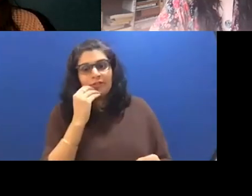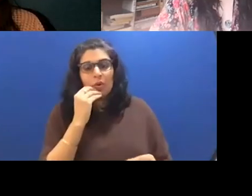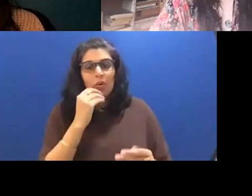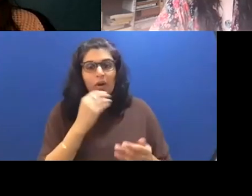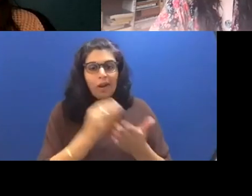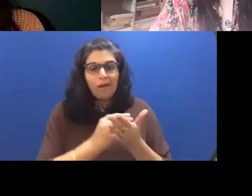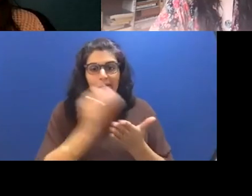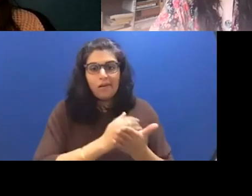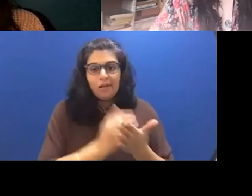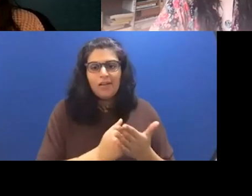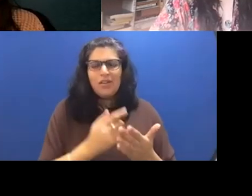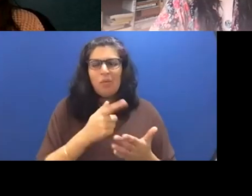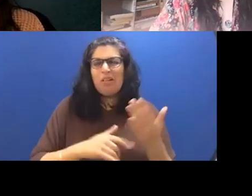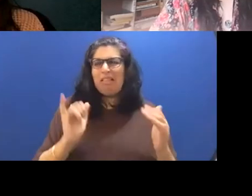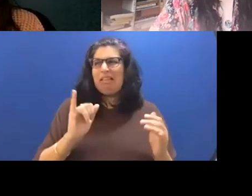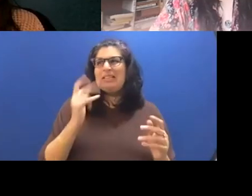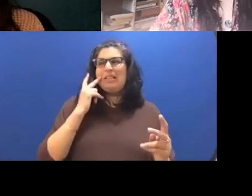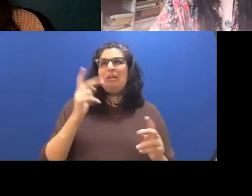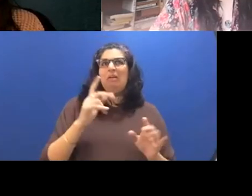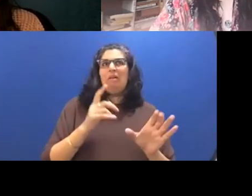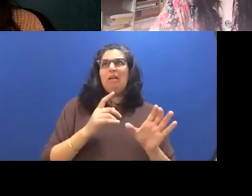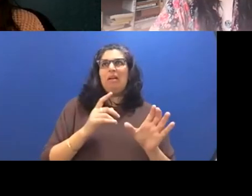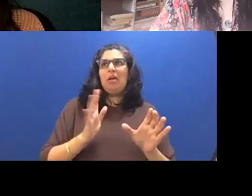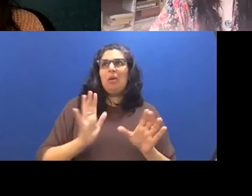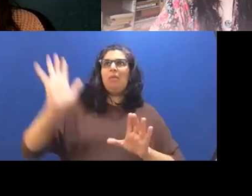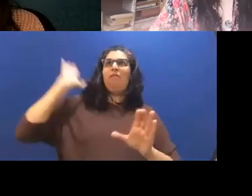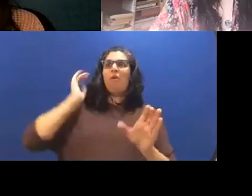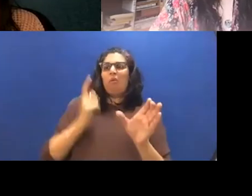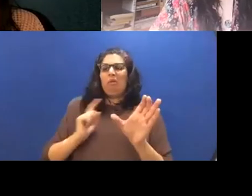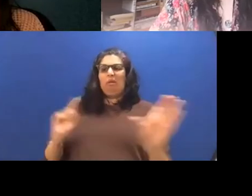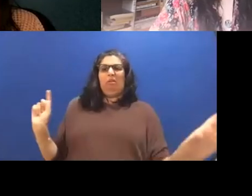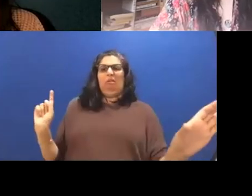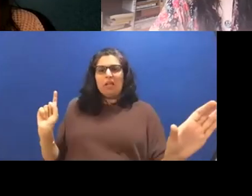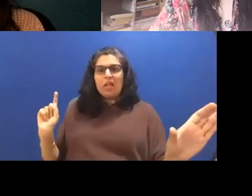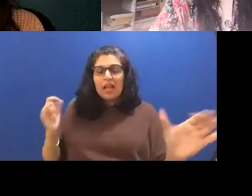that you know, were ostracized now be cool if someone from a different you know culture